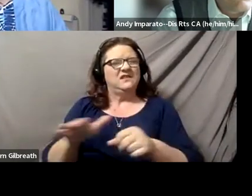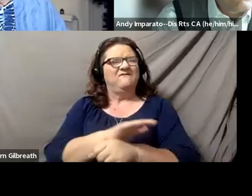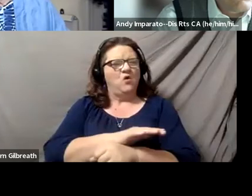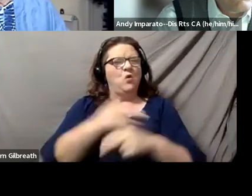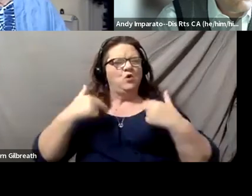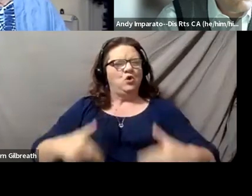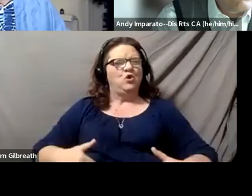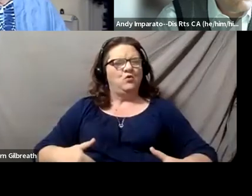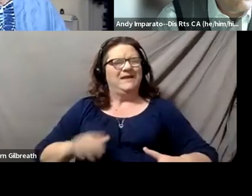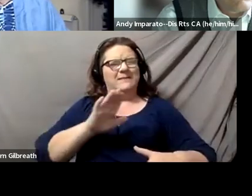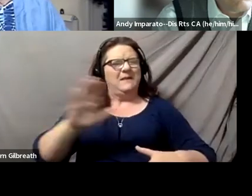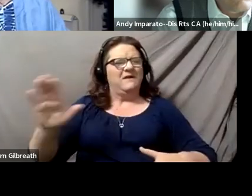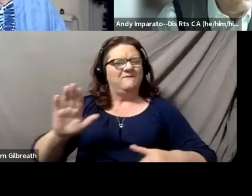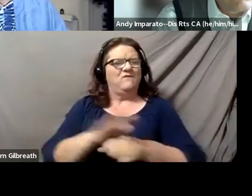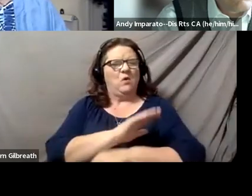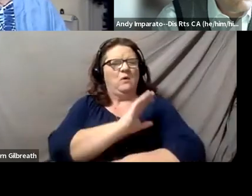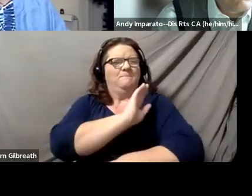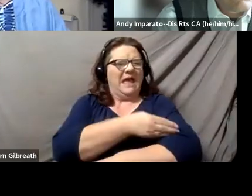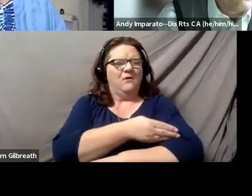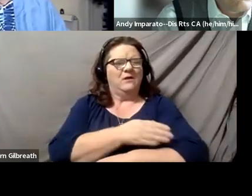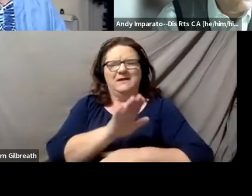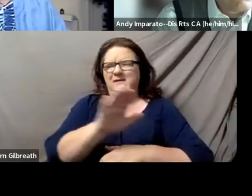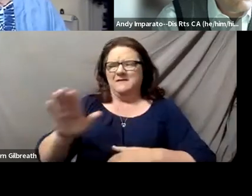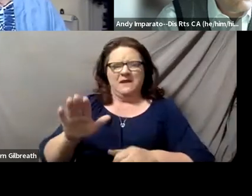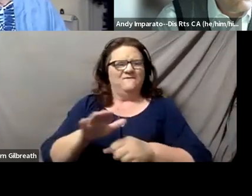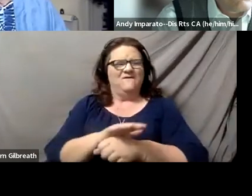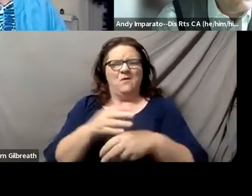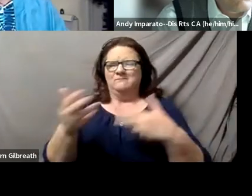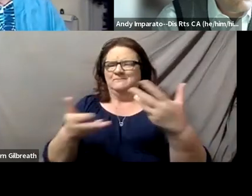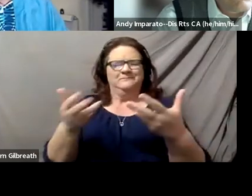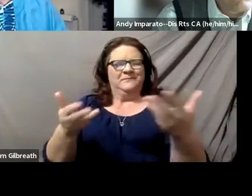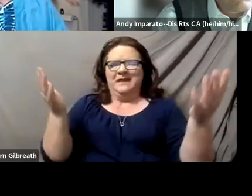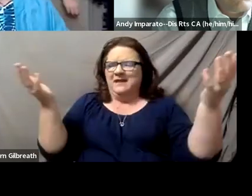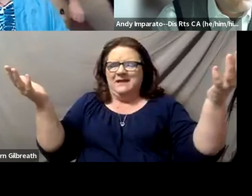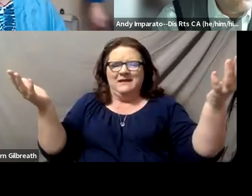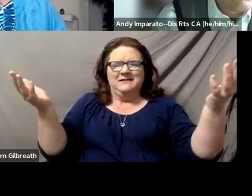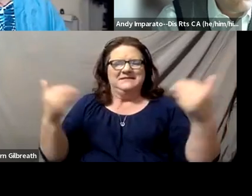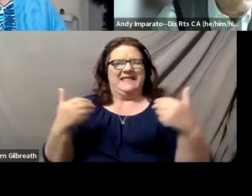and their power, right, and having them, you know,